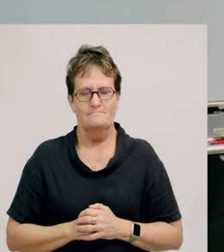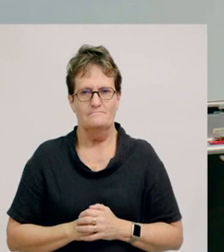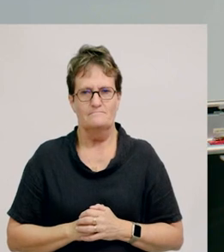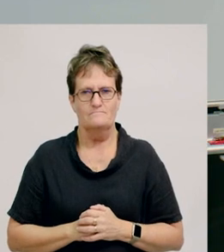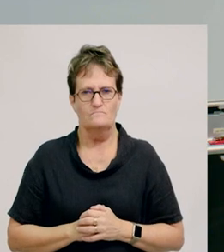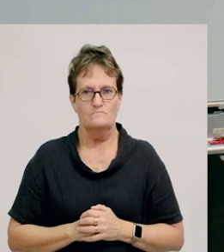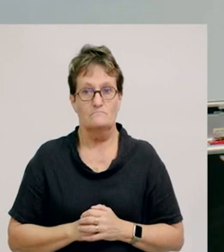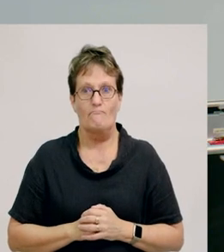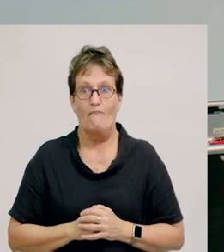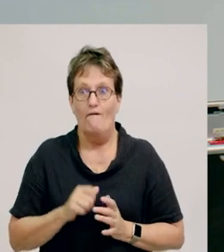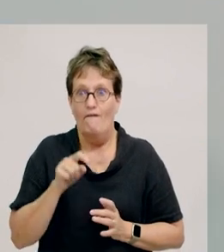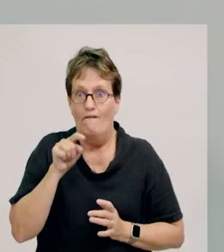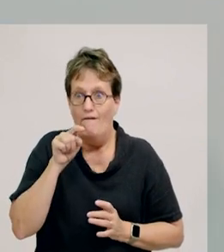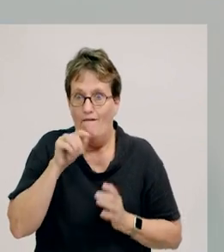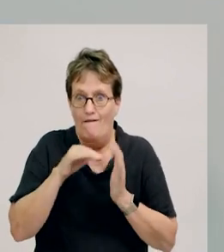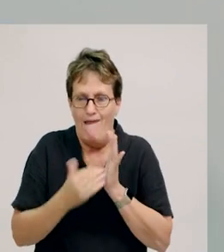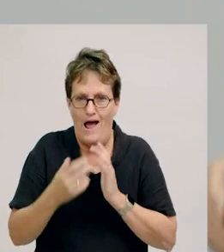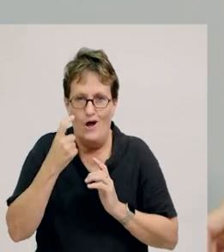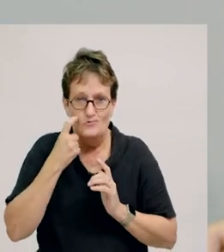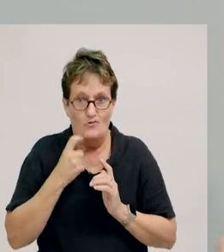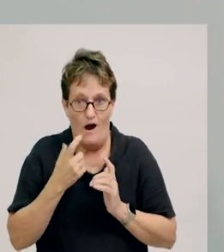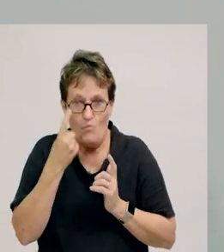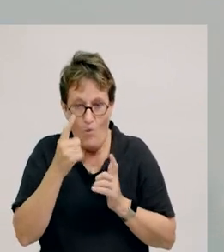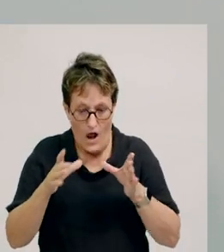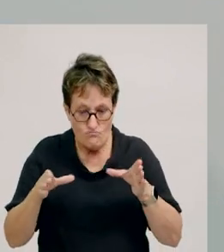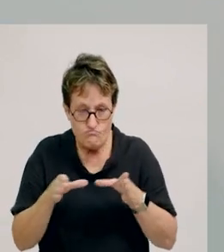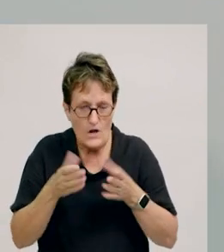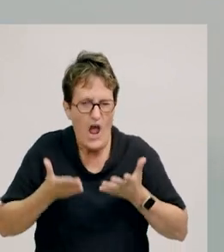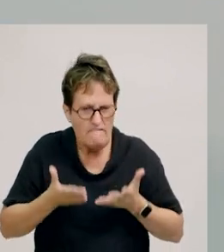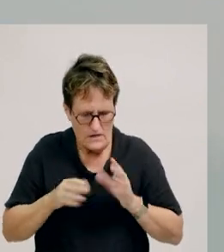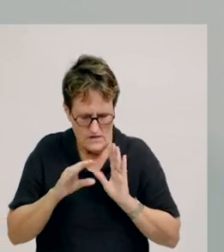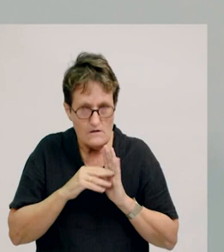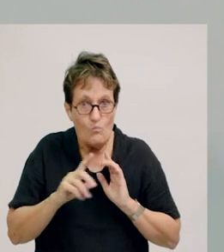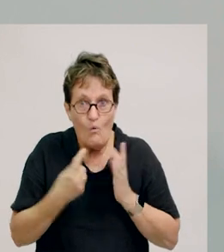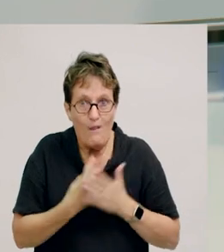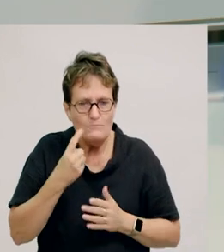But this time, I'm going to put this heavy piece of brick in it. What do you think will happen?